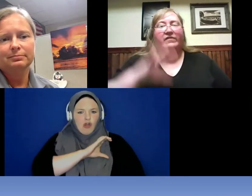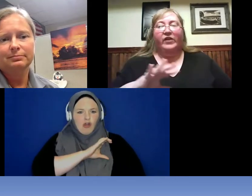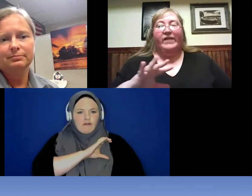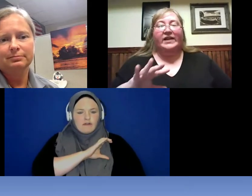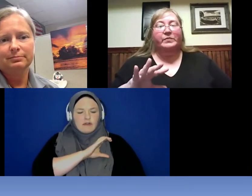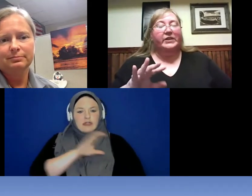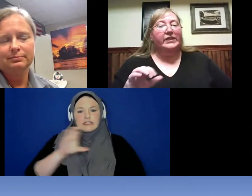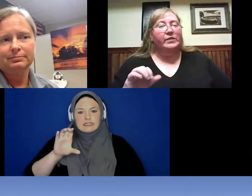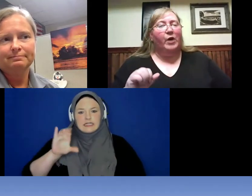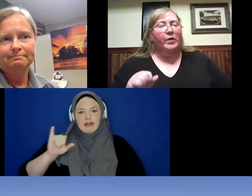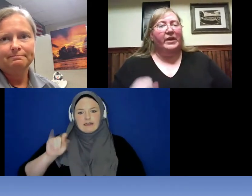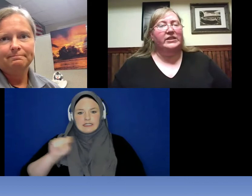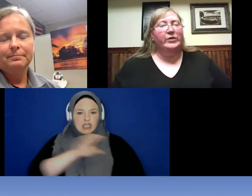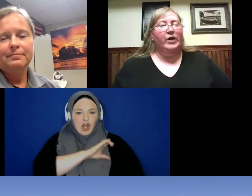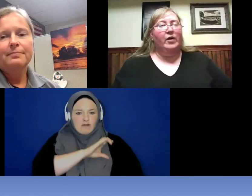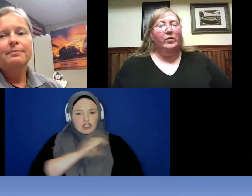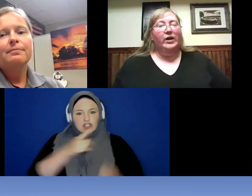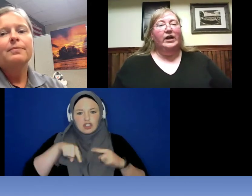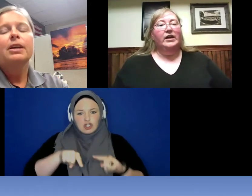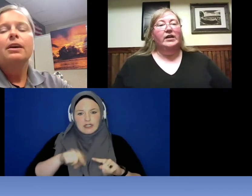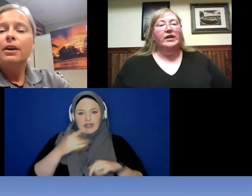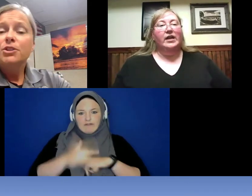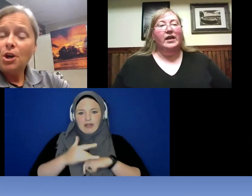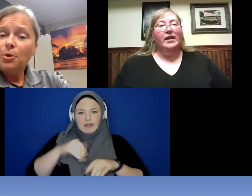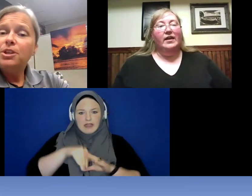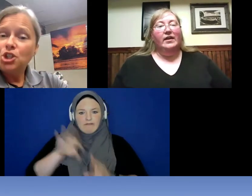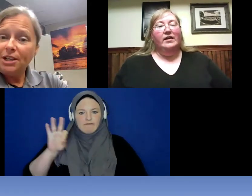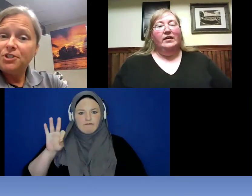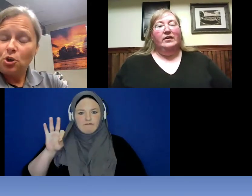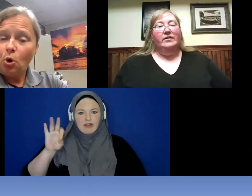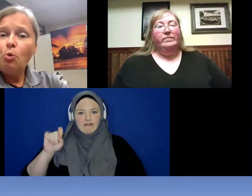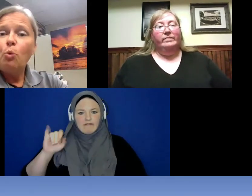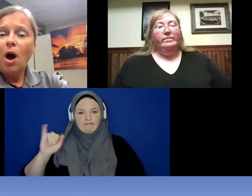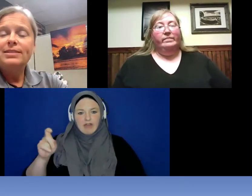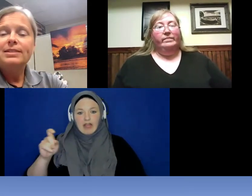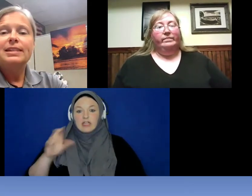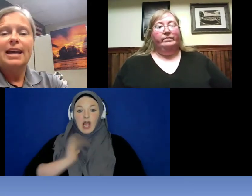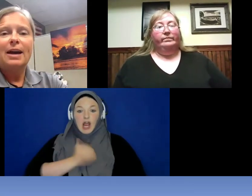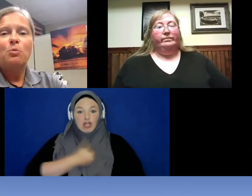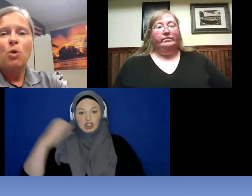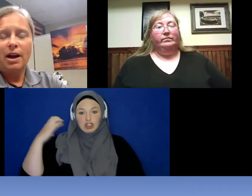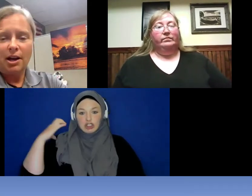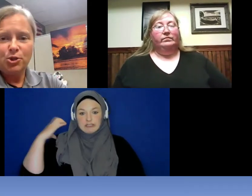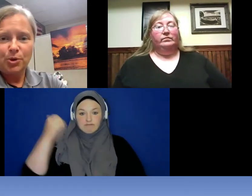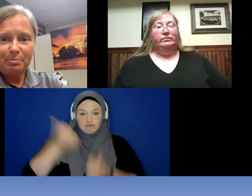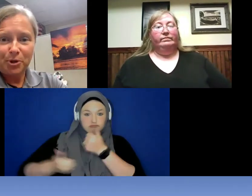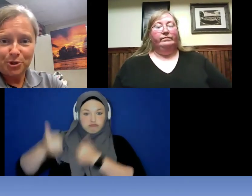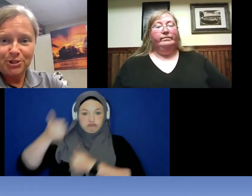Fairfax police department do you know ? >> Reanna: The chief's goal was to get 100